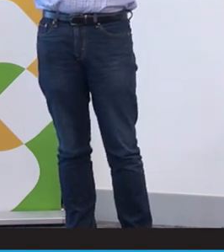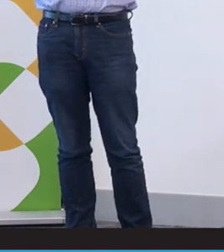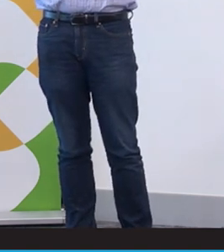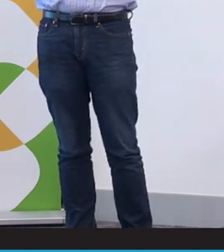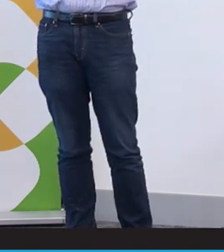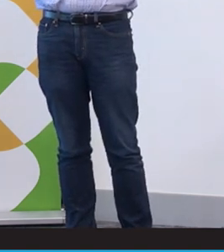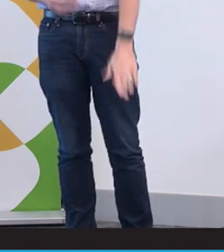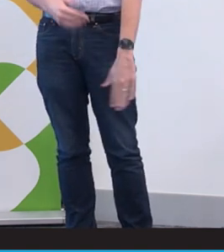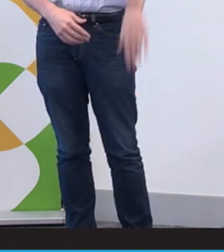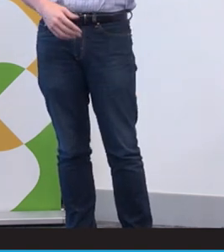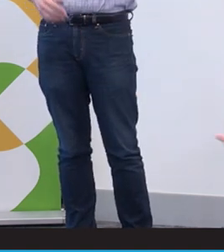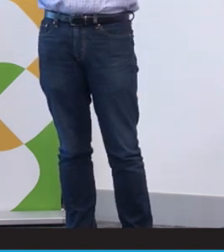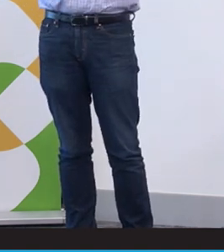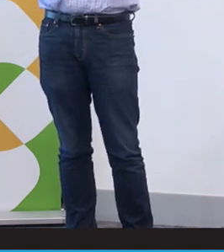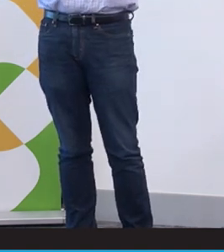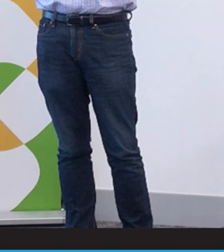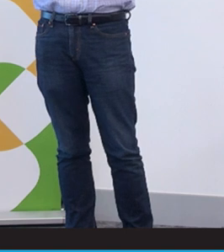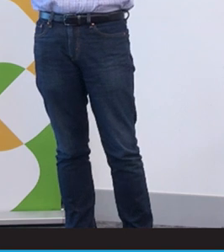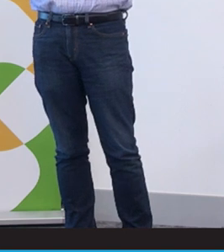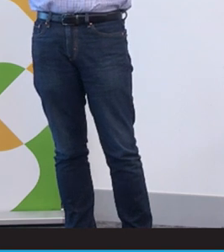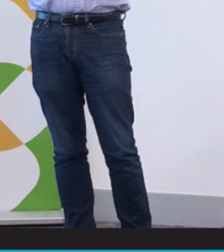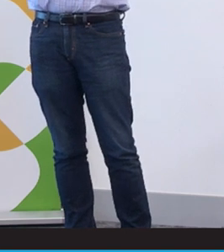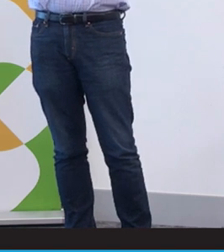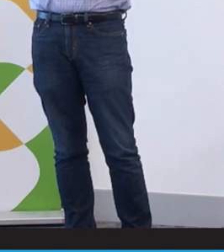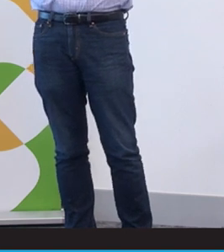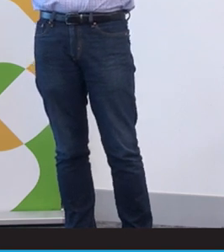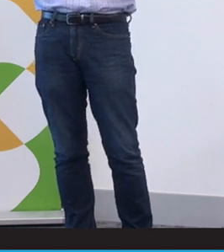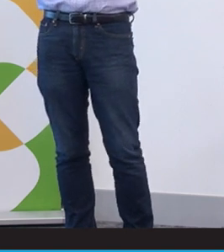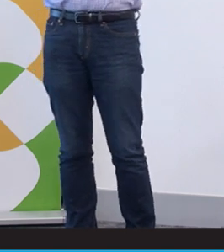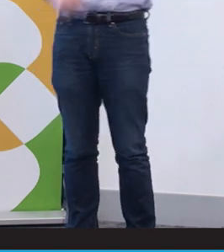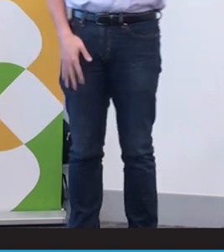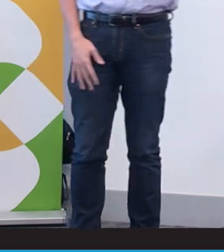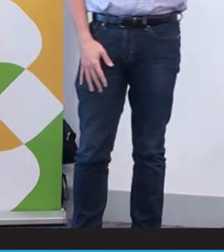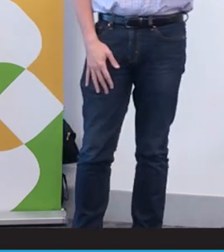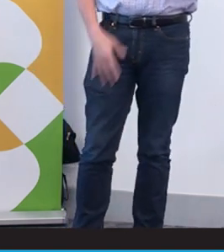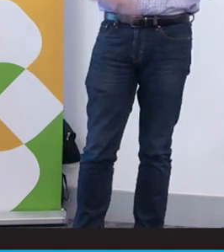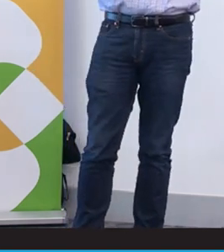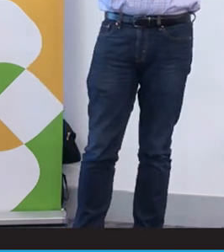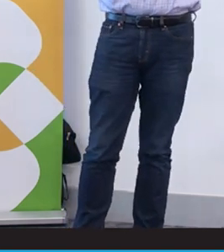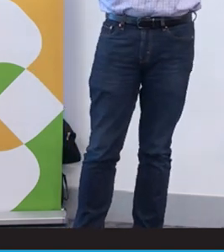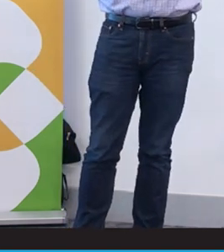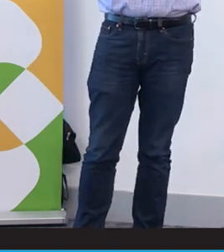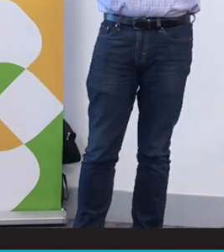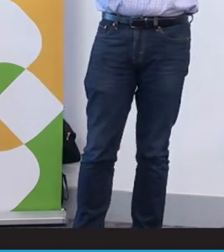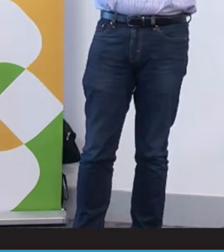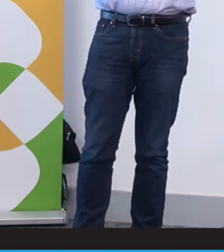she’s been signing from day dot and it's beautiful to see her journey as a as a bilingual girl. But